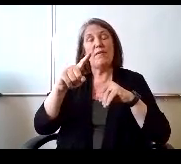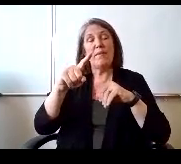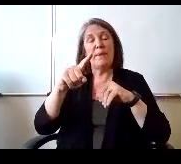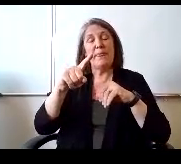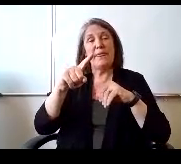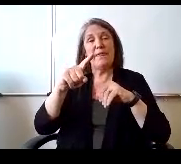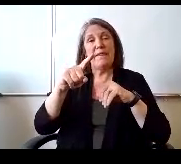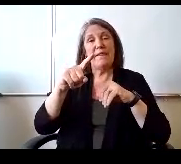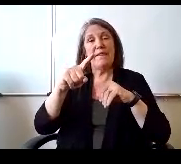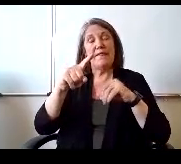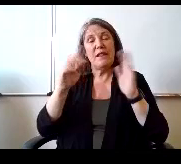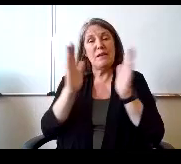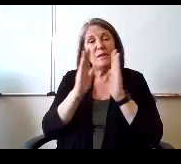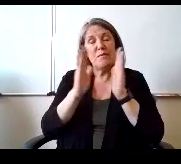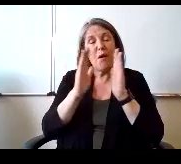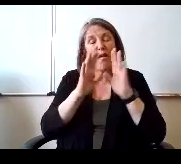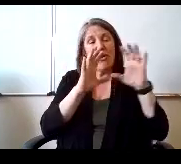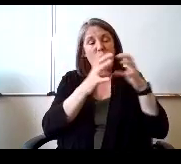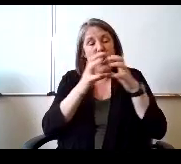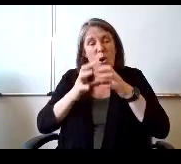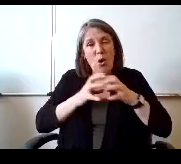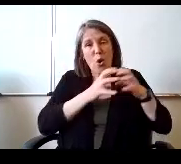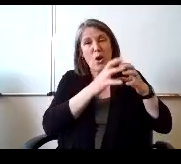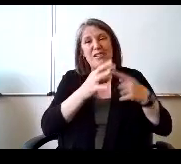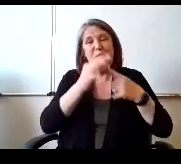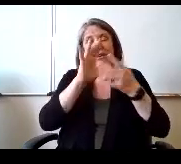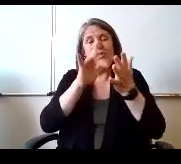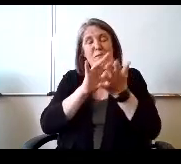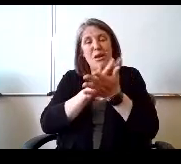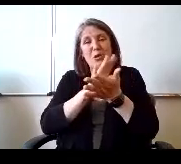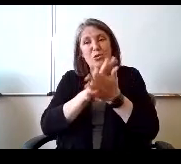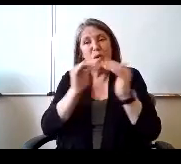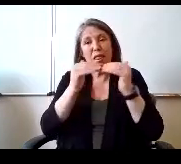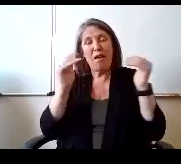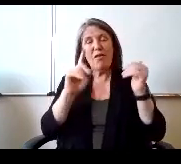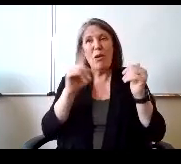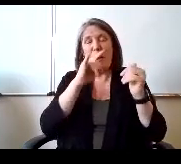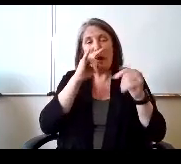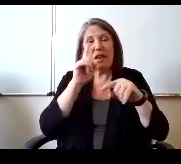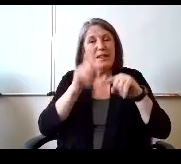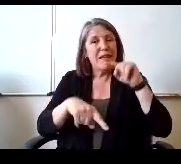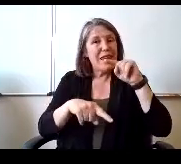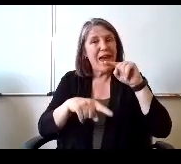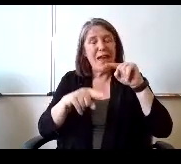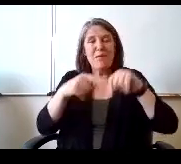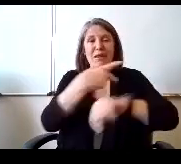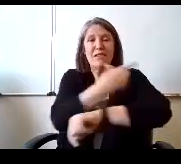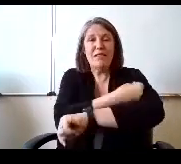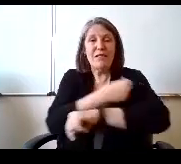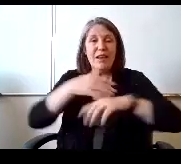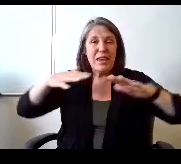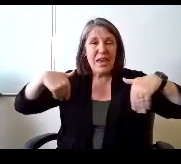Smaller cohorts, especially at the middle school level, where kids cannot be vaccinated yet.